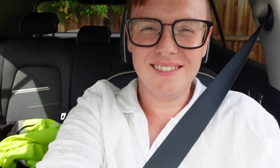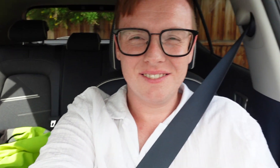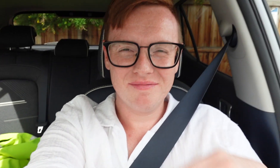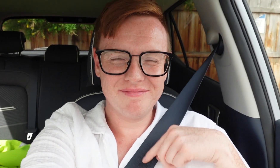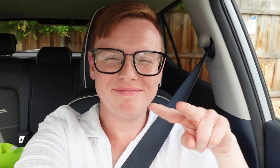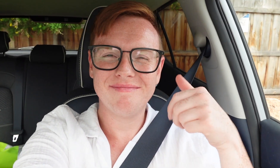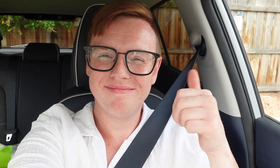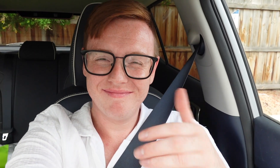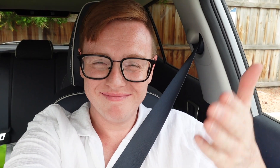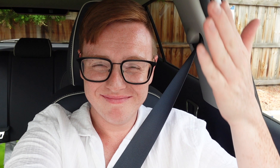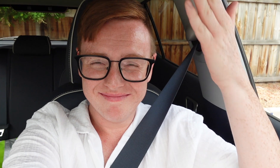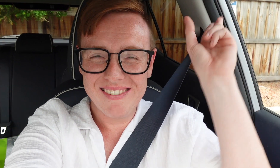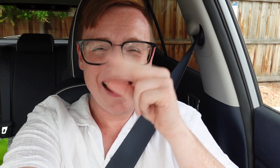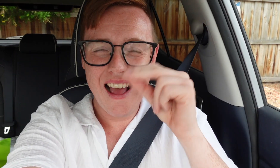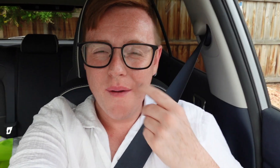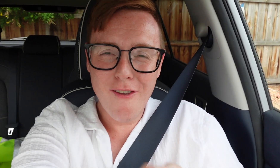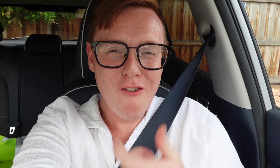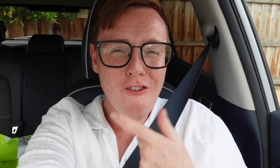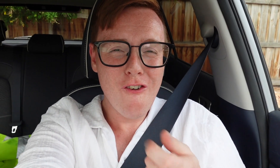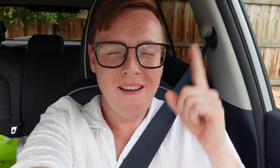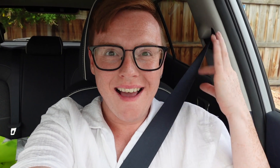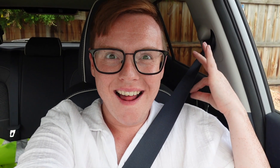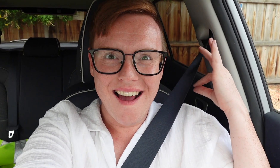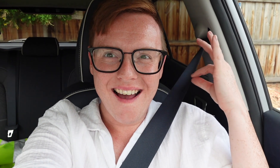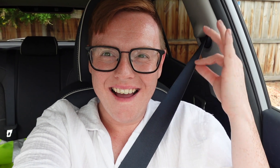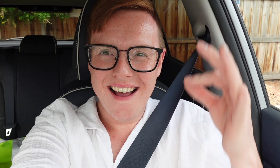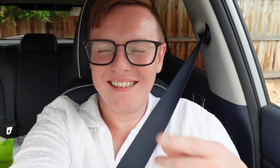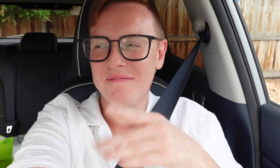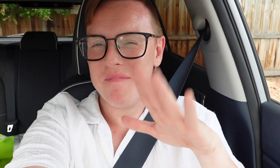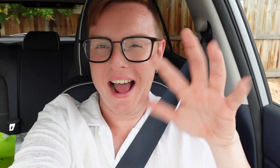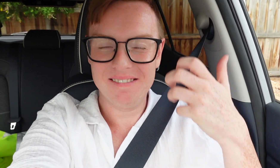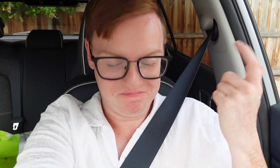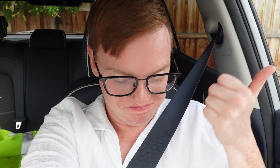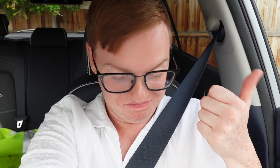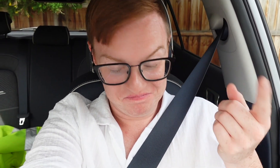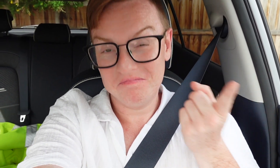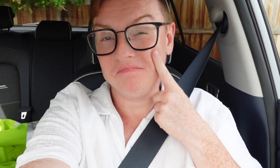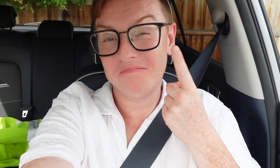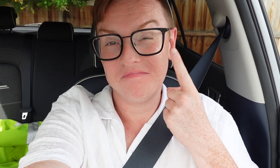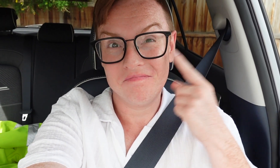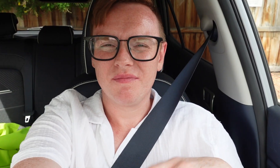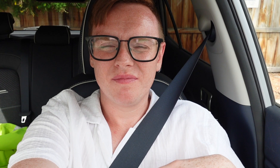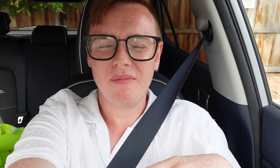I remember that when I was younger, I always eat them. Ma got it for us. I'll try and see if it tastes the same.